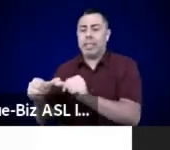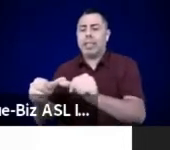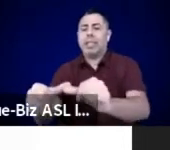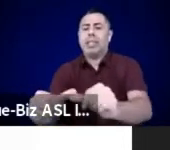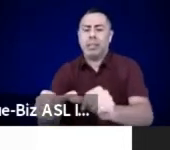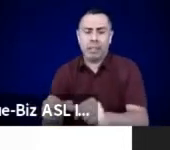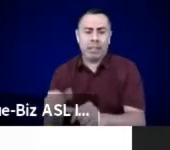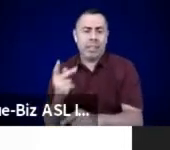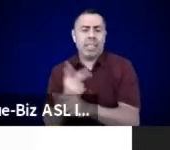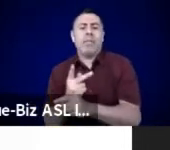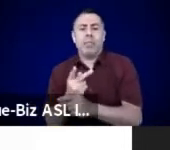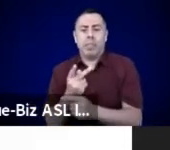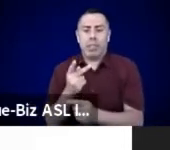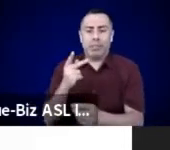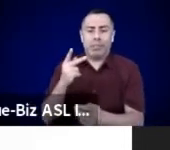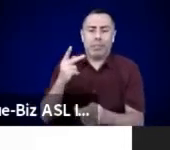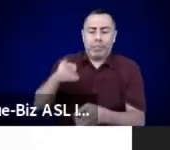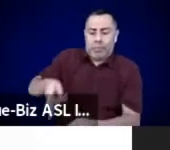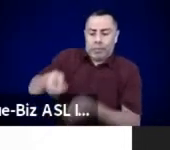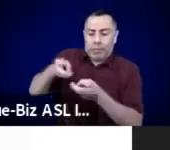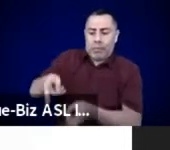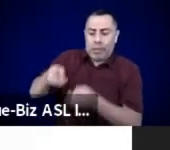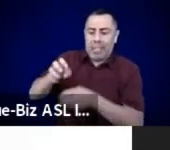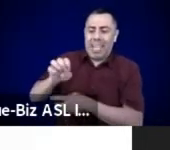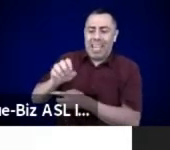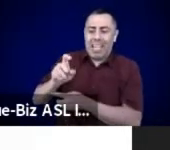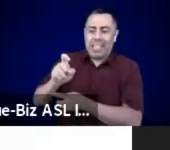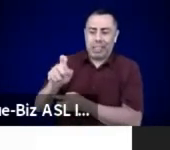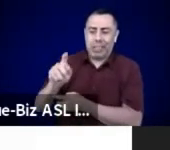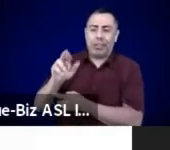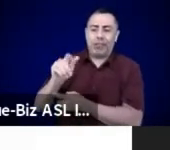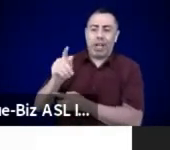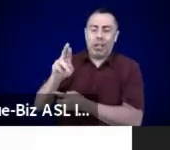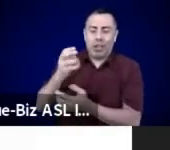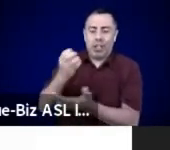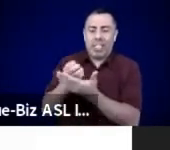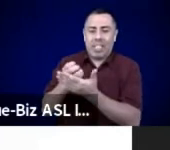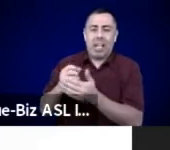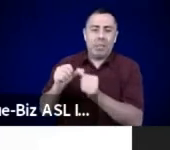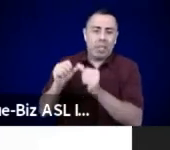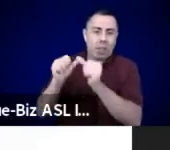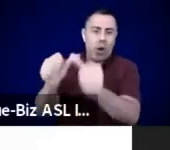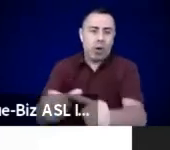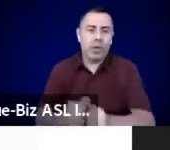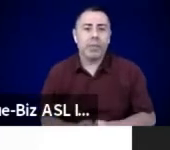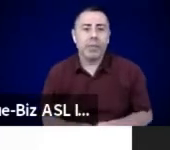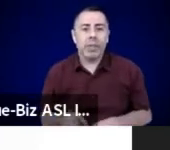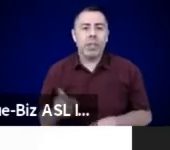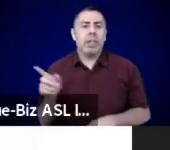Let me baptize my soul with the help of your waters Take up space. Those all means are so ashamed